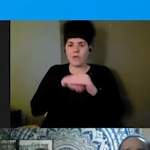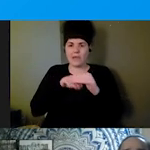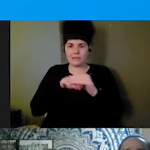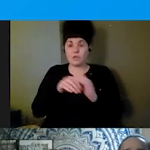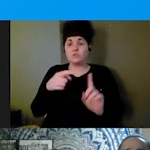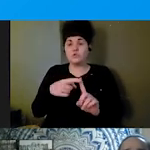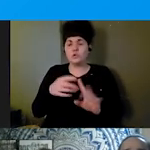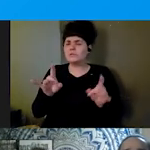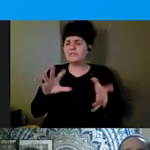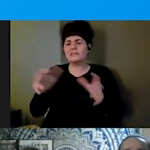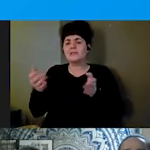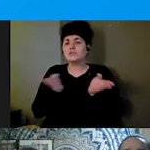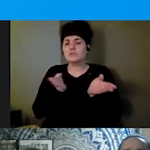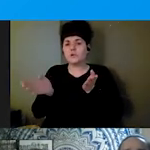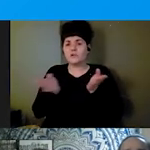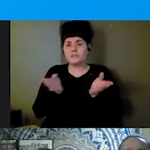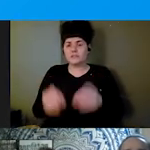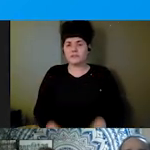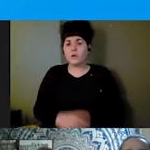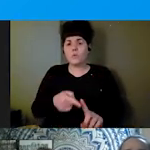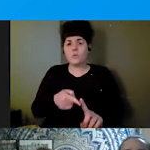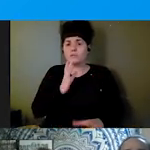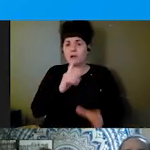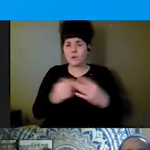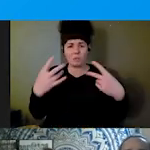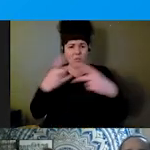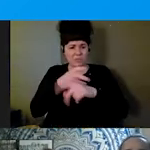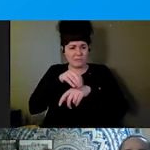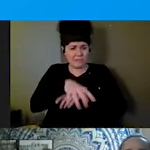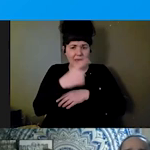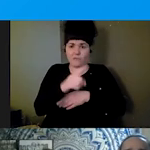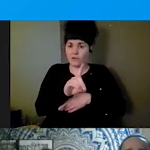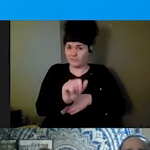disproportionate impact of people with disabilities and the disaster-related institutionalization of people